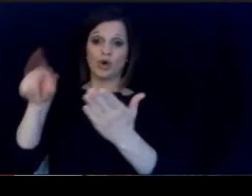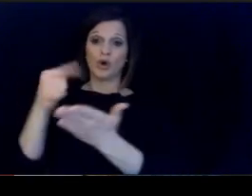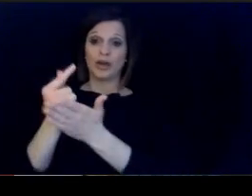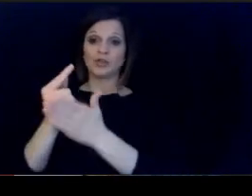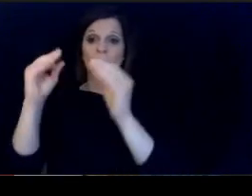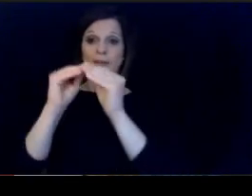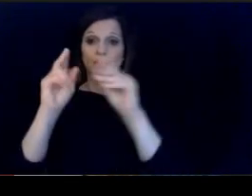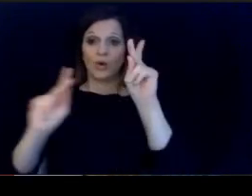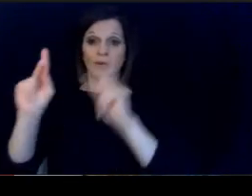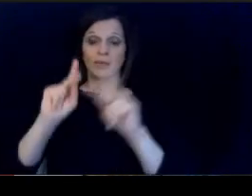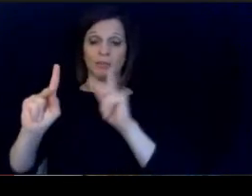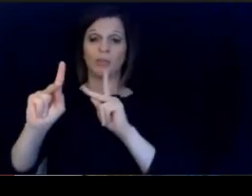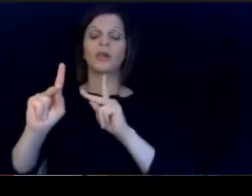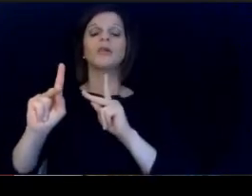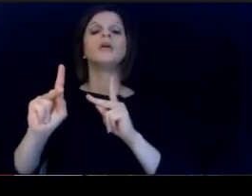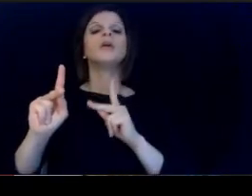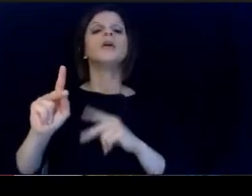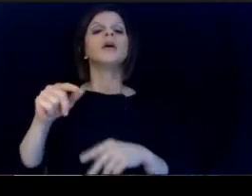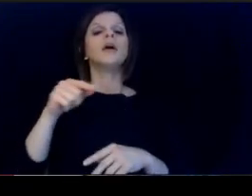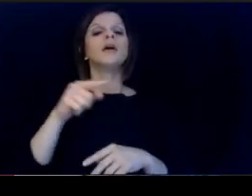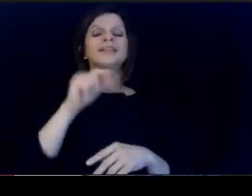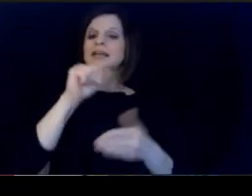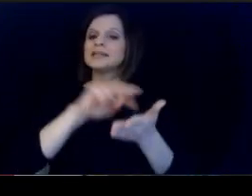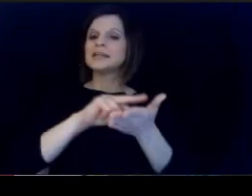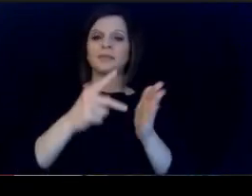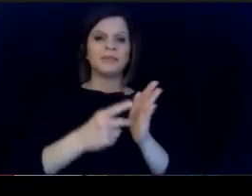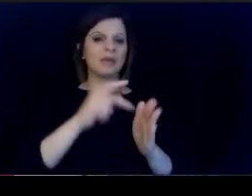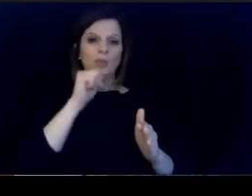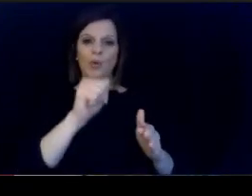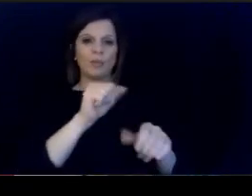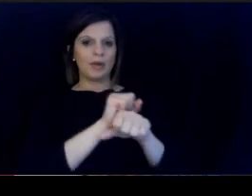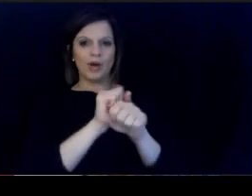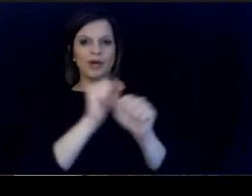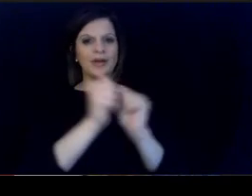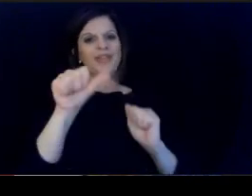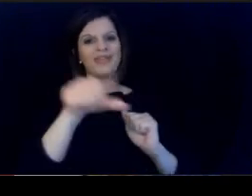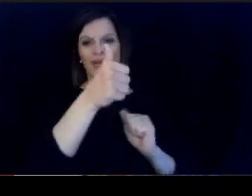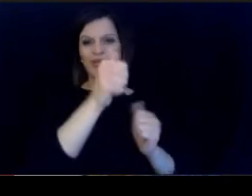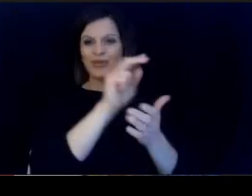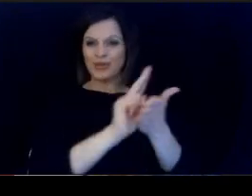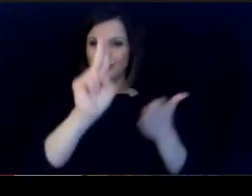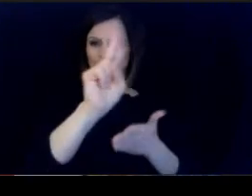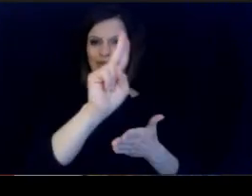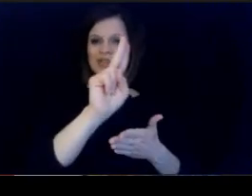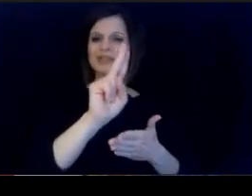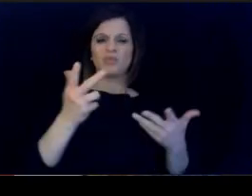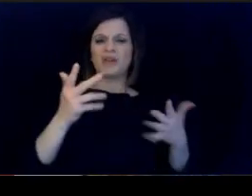that mean we won't be working with our other. universities too. We already started. So this is about.